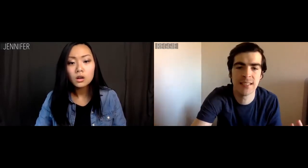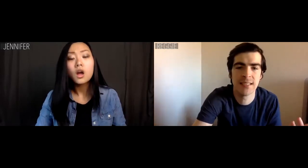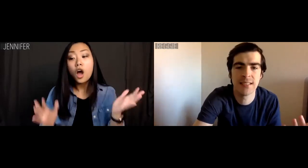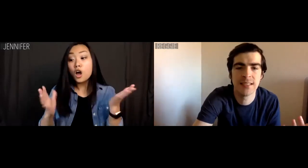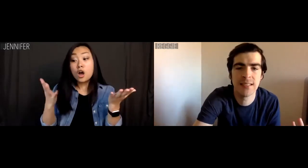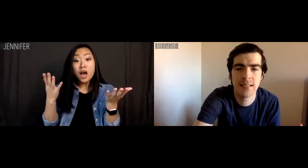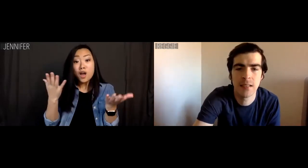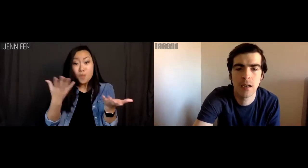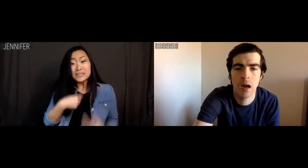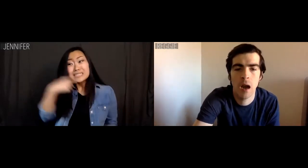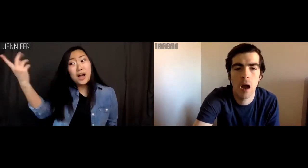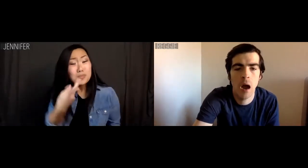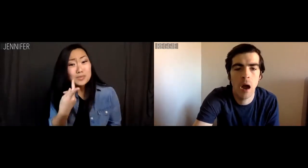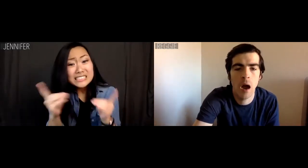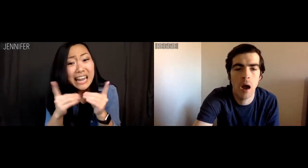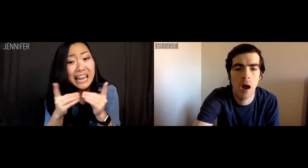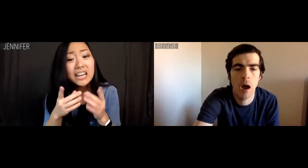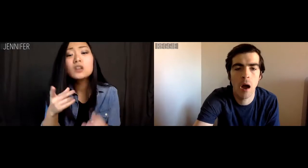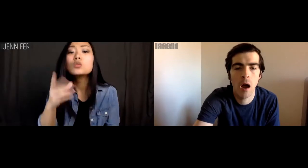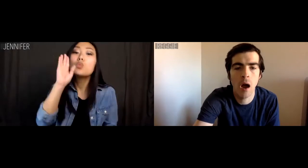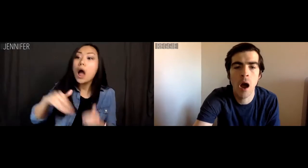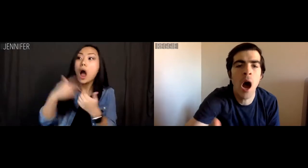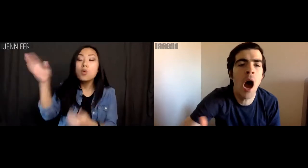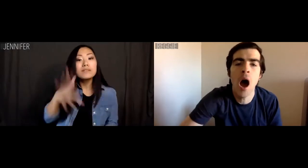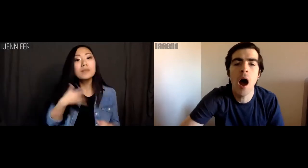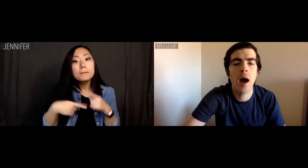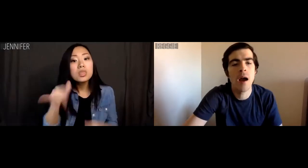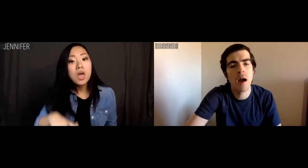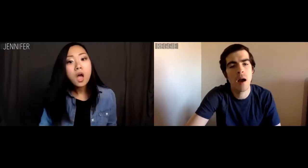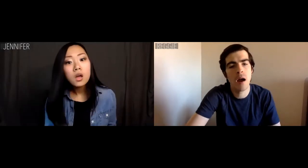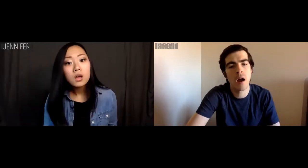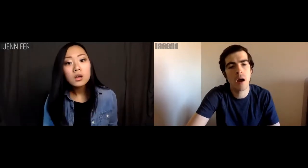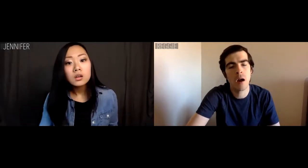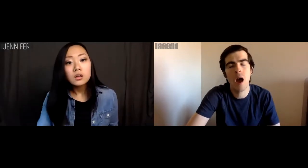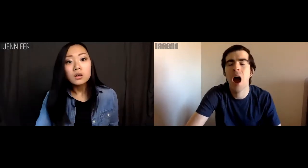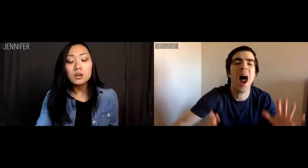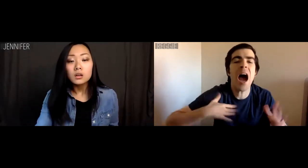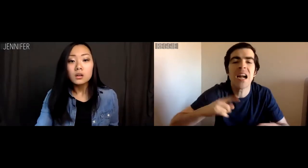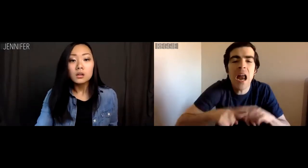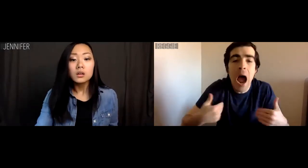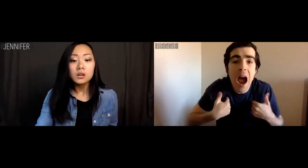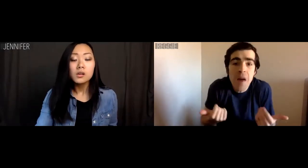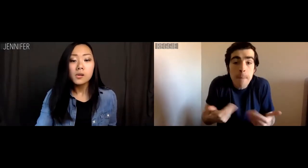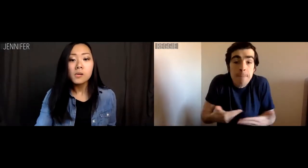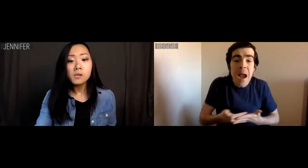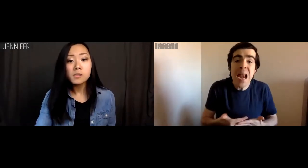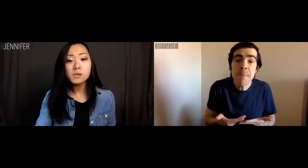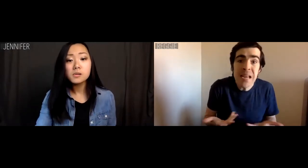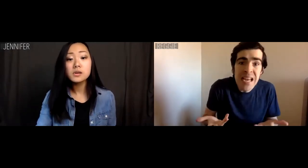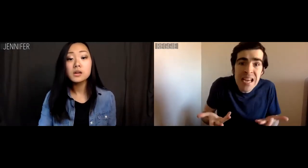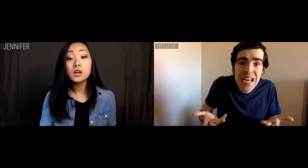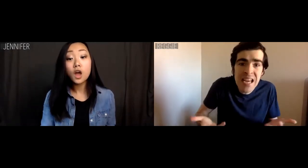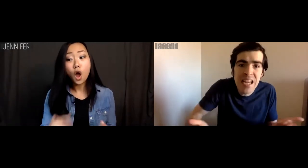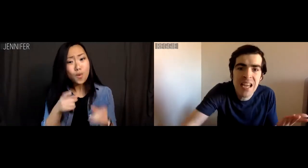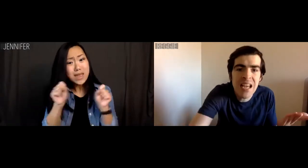Jennifer: You want me to tell them we're dating? Because you know how they feel about that. Reggie: I can't have a baby.